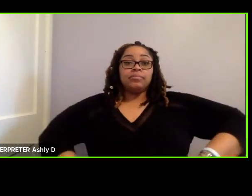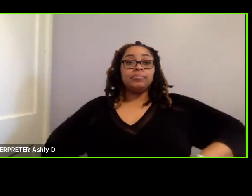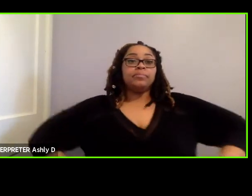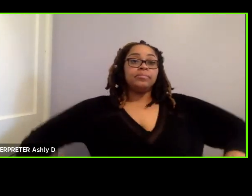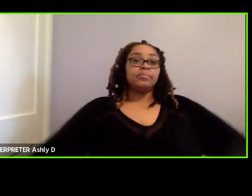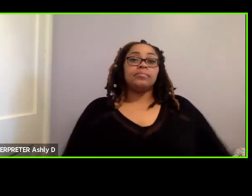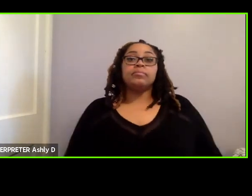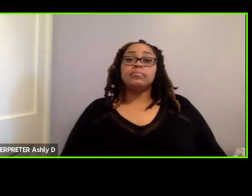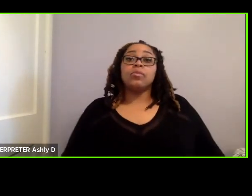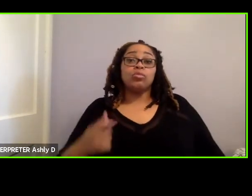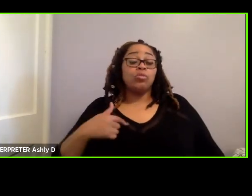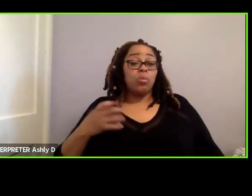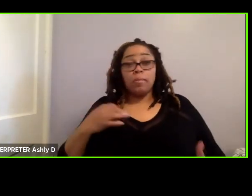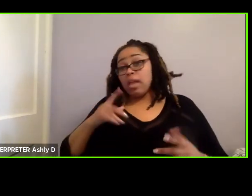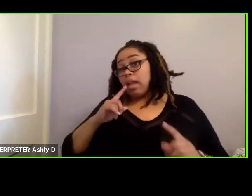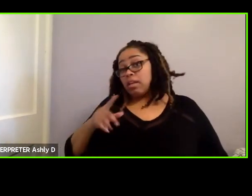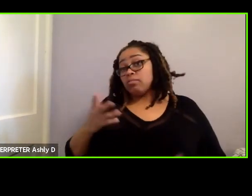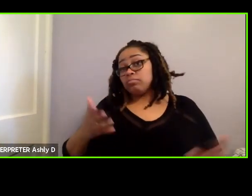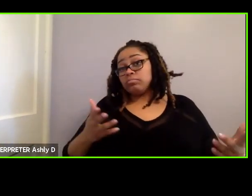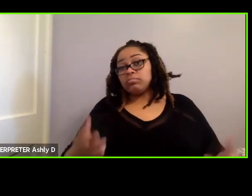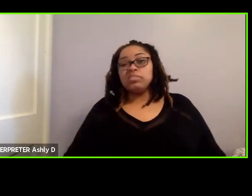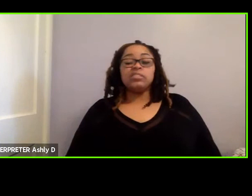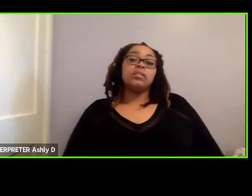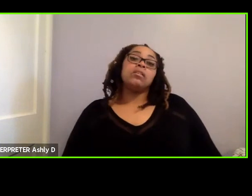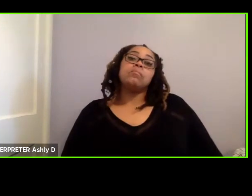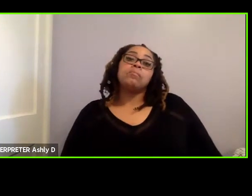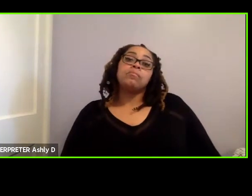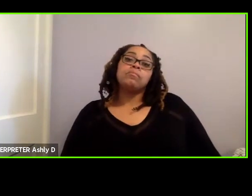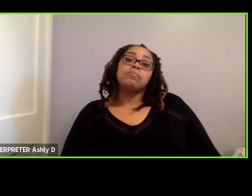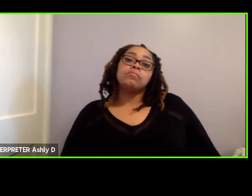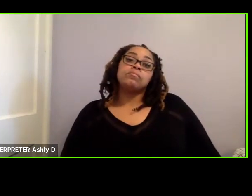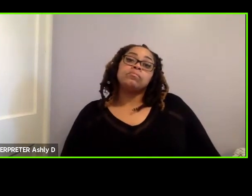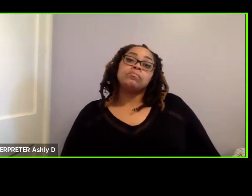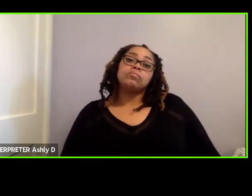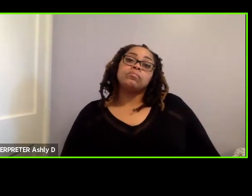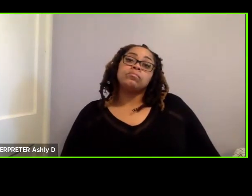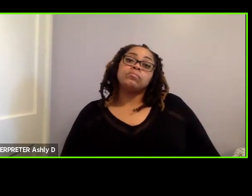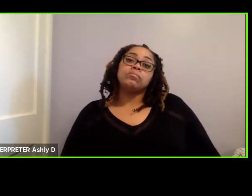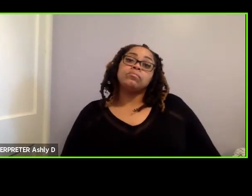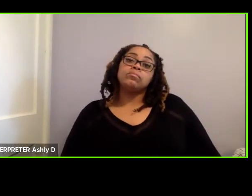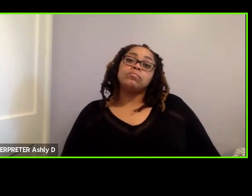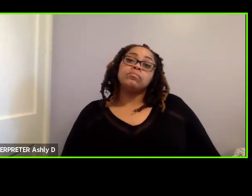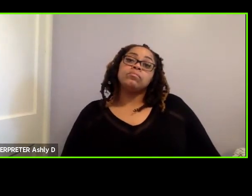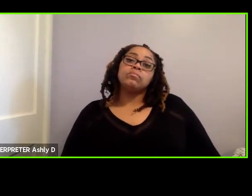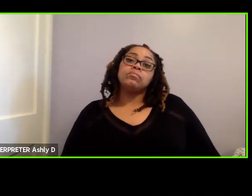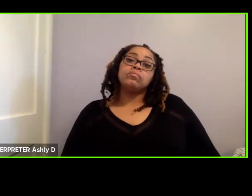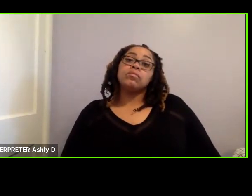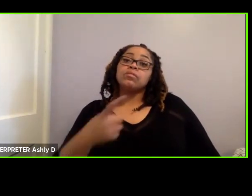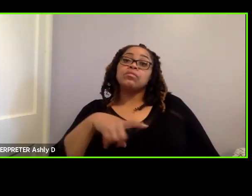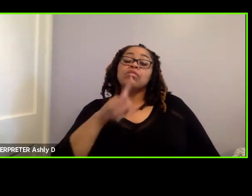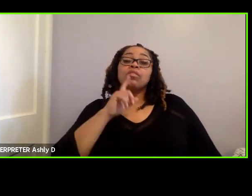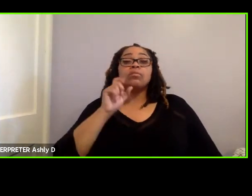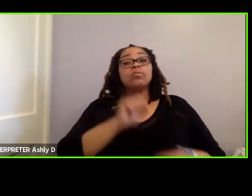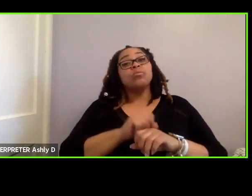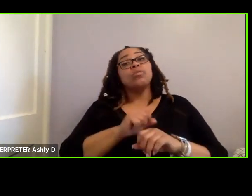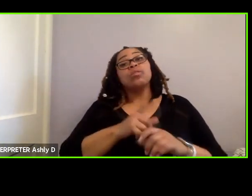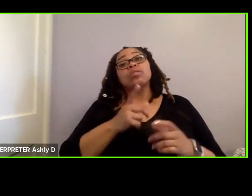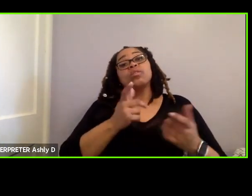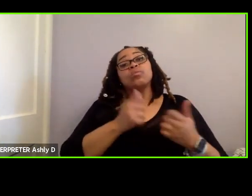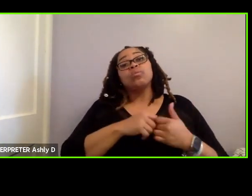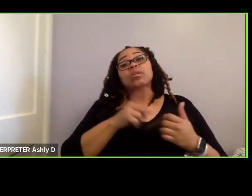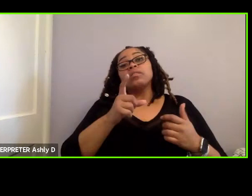ahead and answer that? Those working with the Q’Straint and other devices, what kind